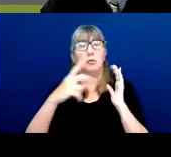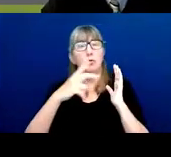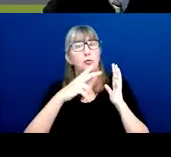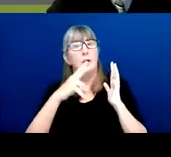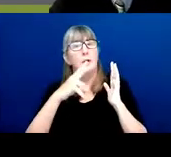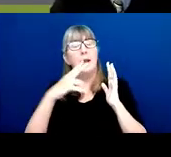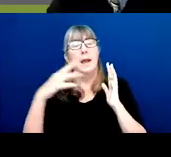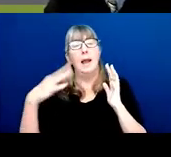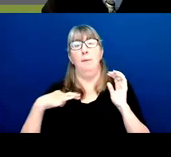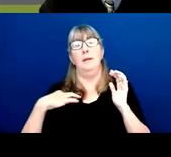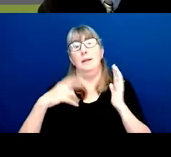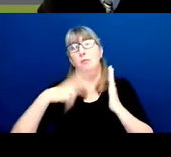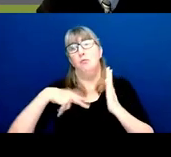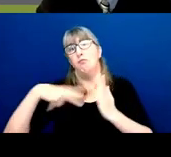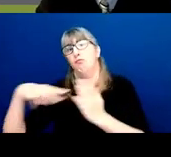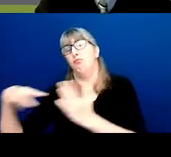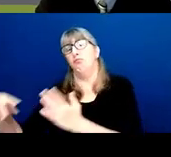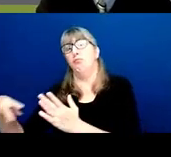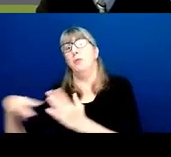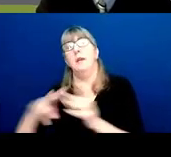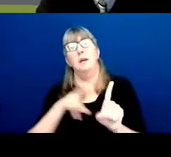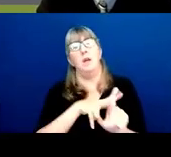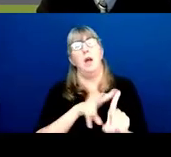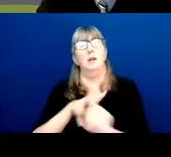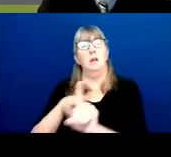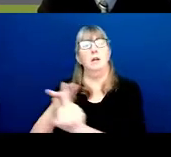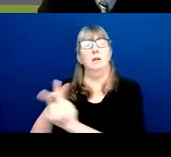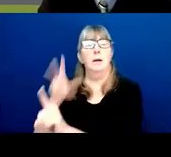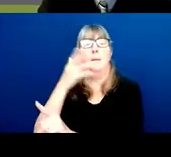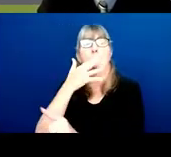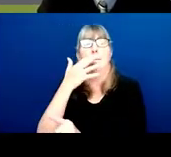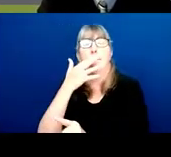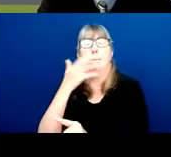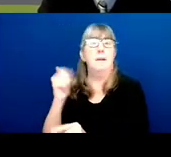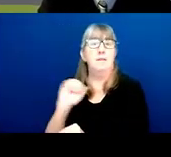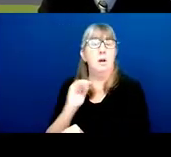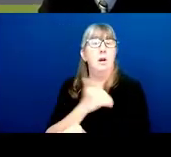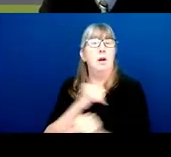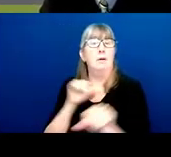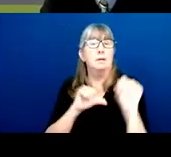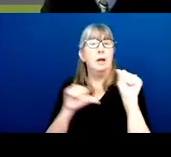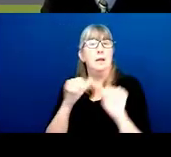and make those assignments based on our scientific expertise.